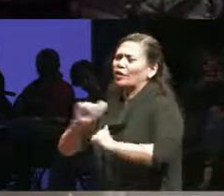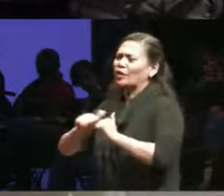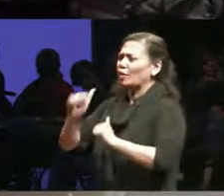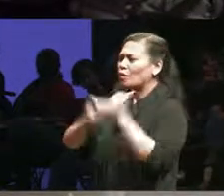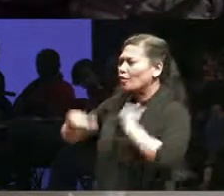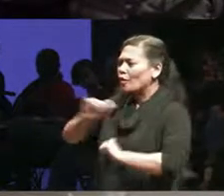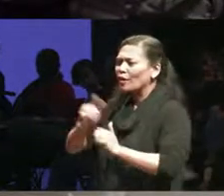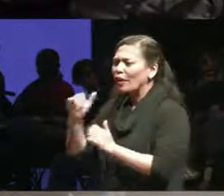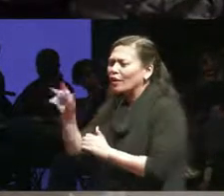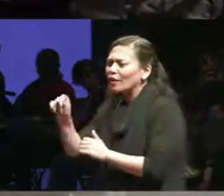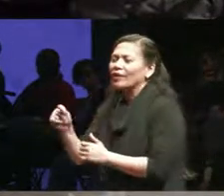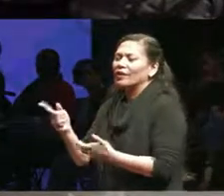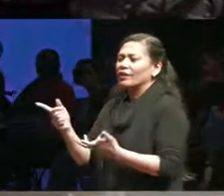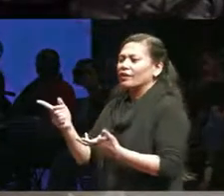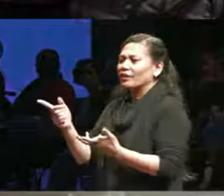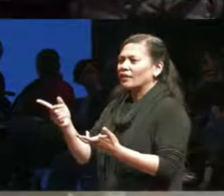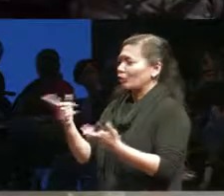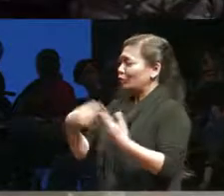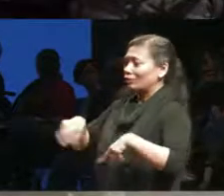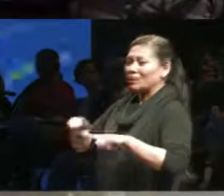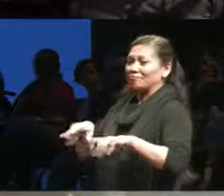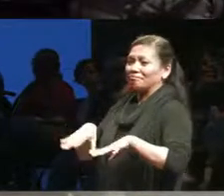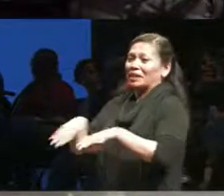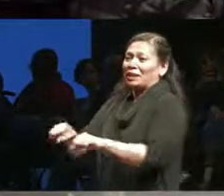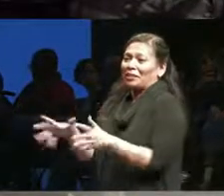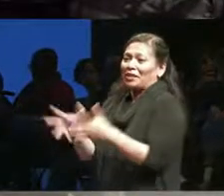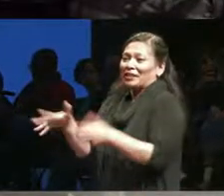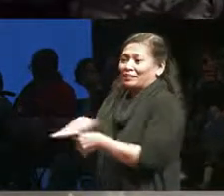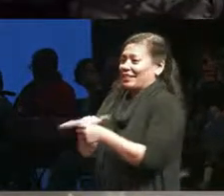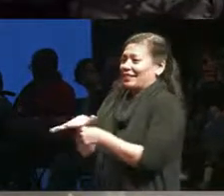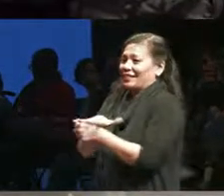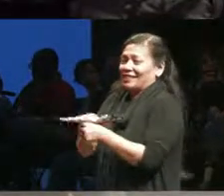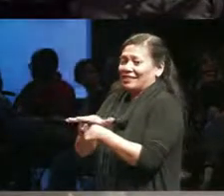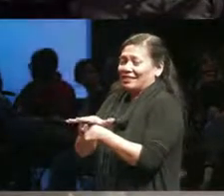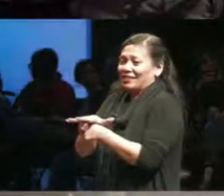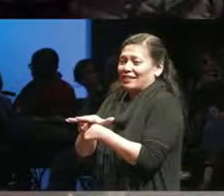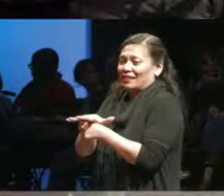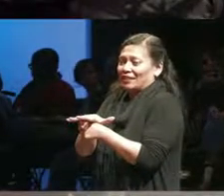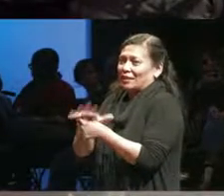We occupy a lot of space. More than Canadian professional